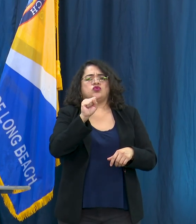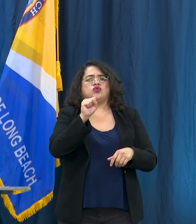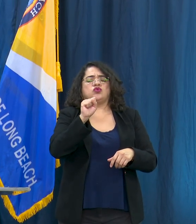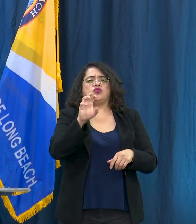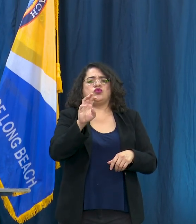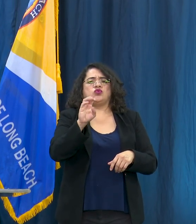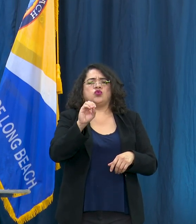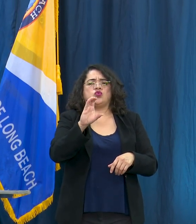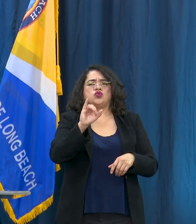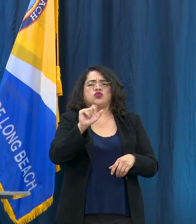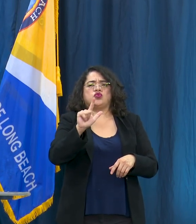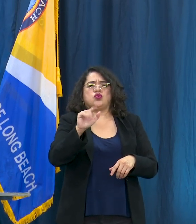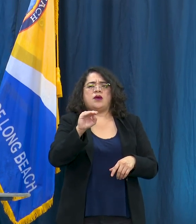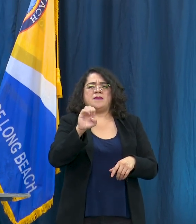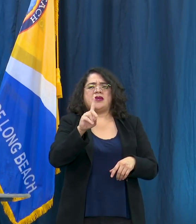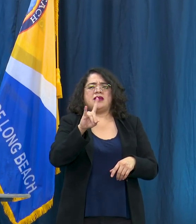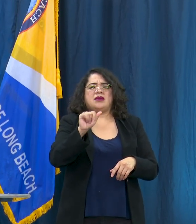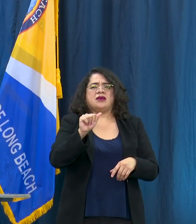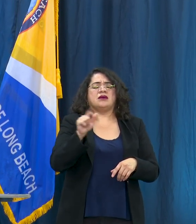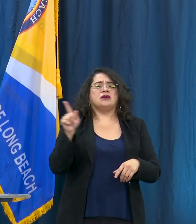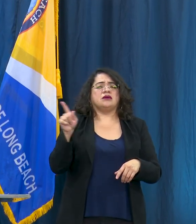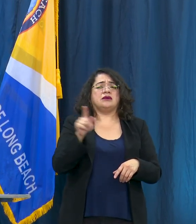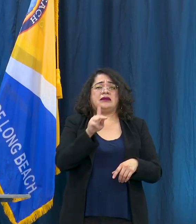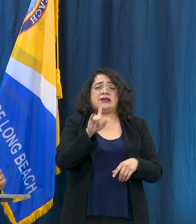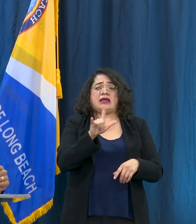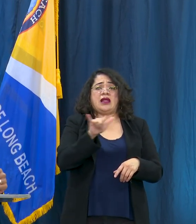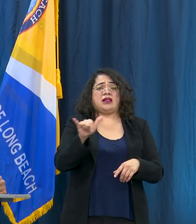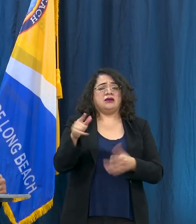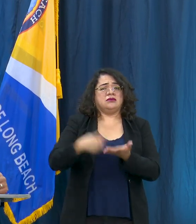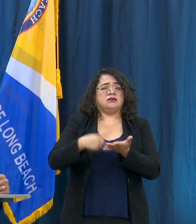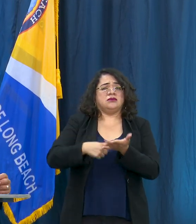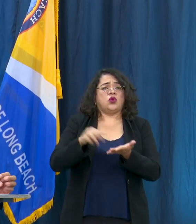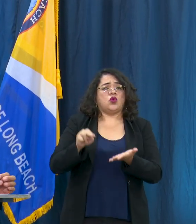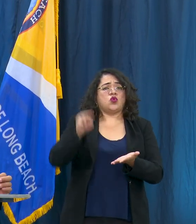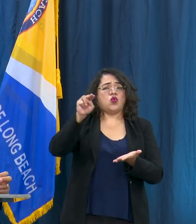Kelly talked about the shelter being in North Long Beach and someone is asking